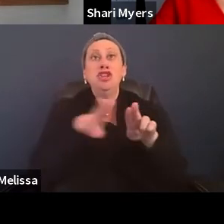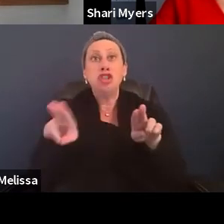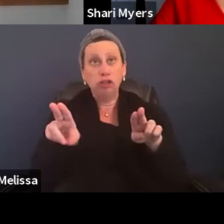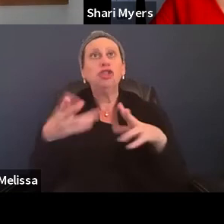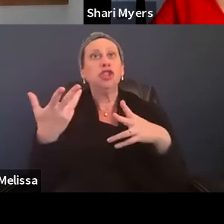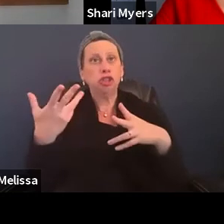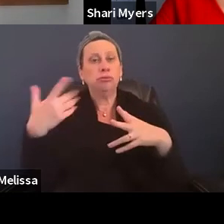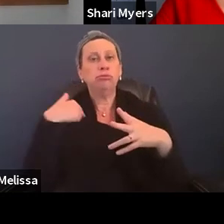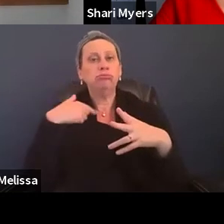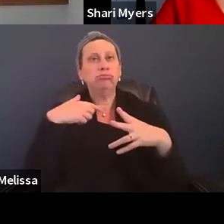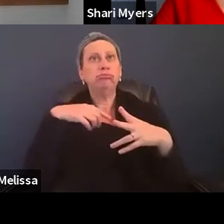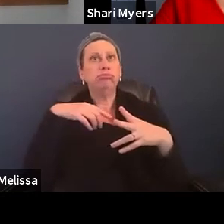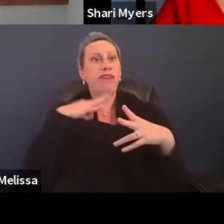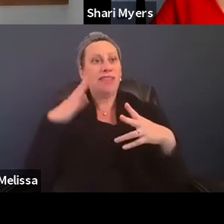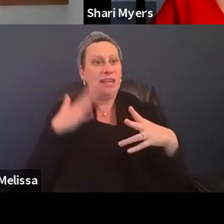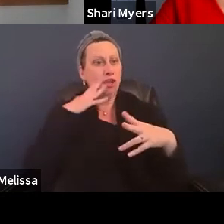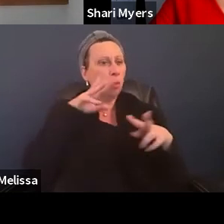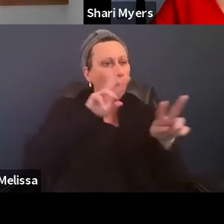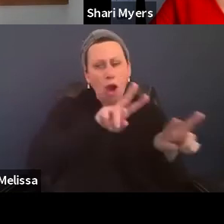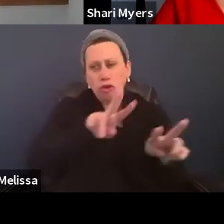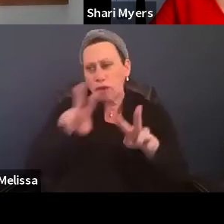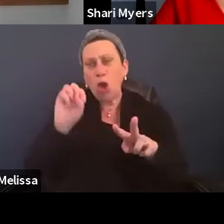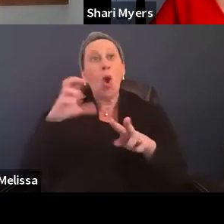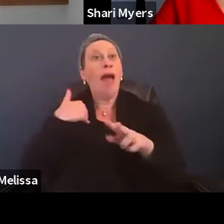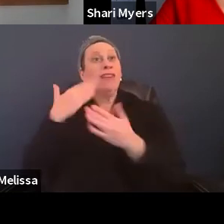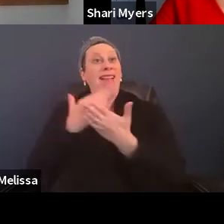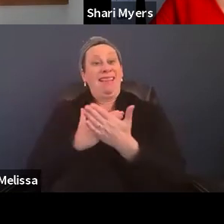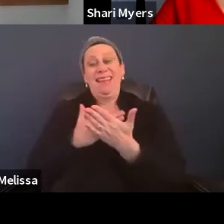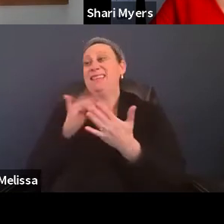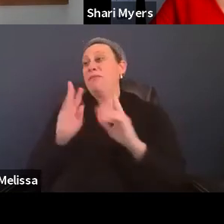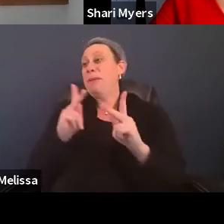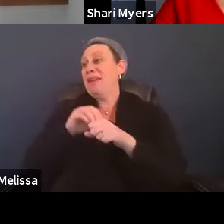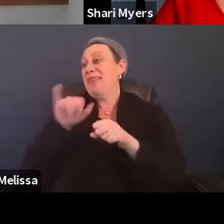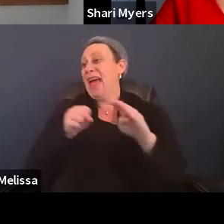if not, having a list of the clients in the shelter and their contact information